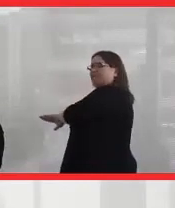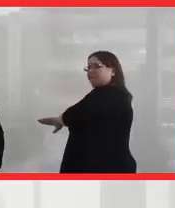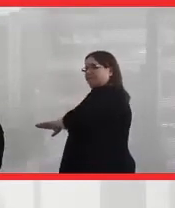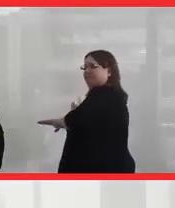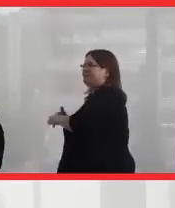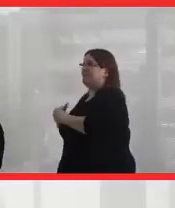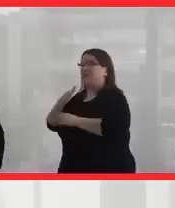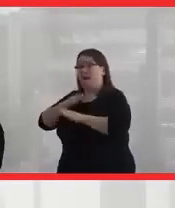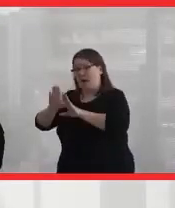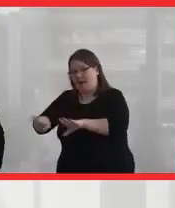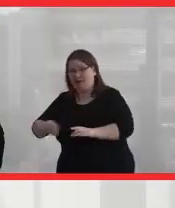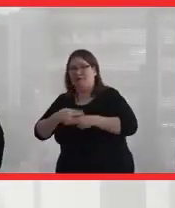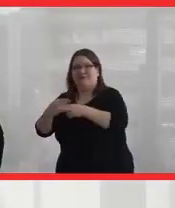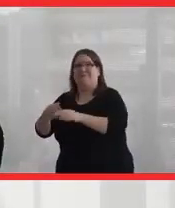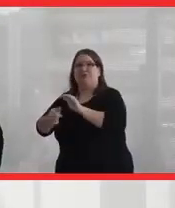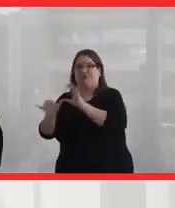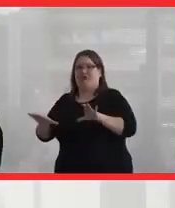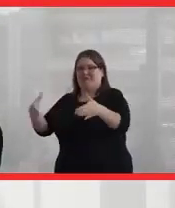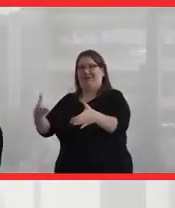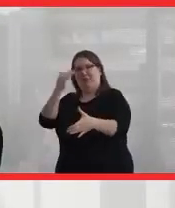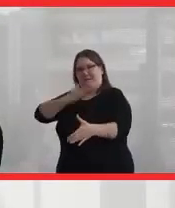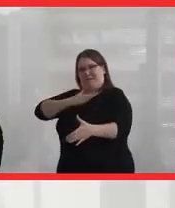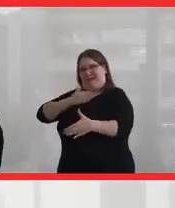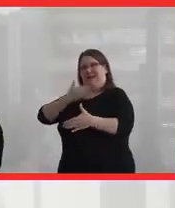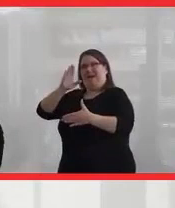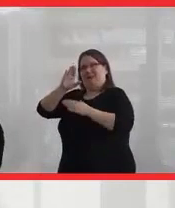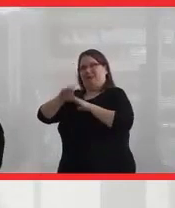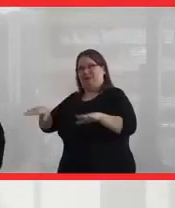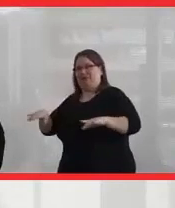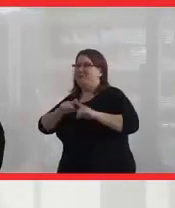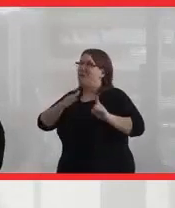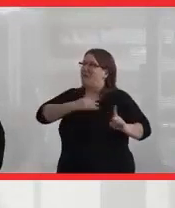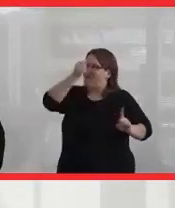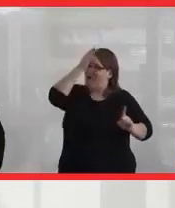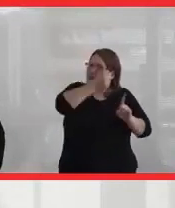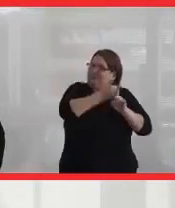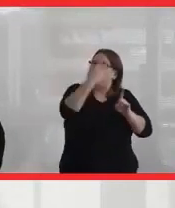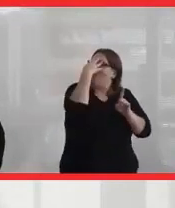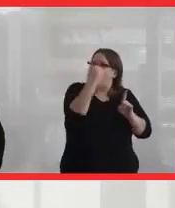And my children are turtle, because they're my children, but my dad was wolf.